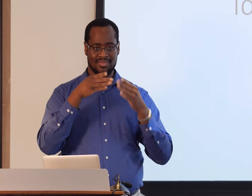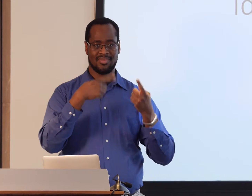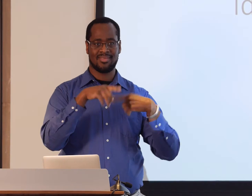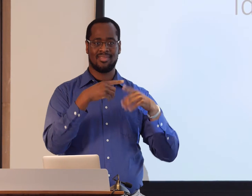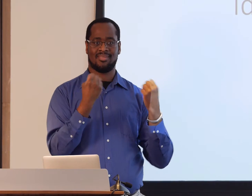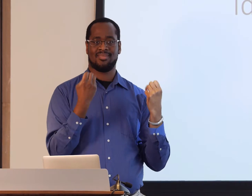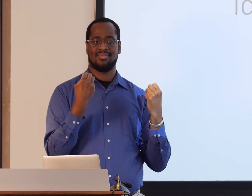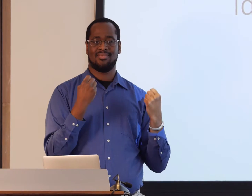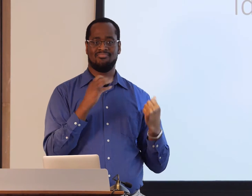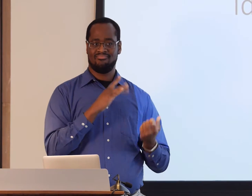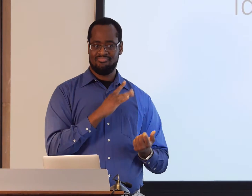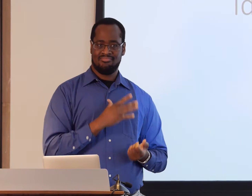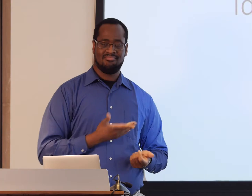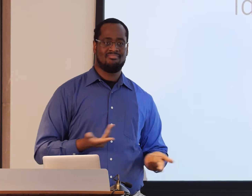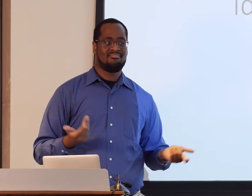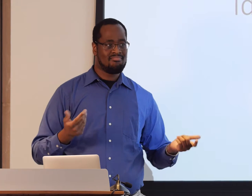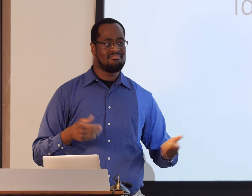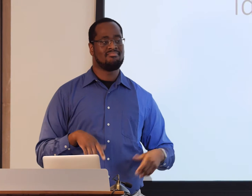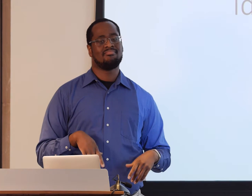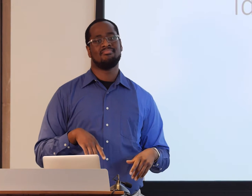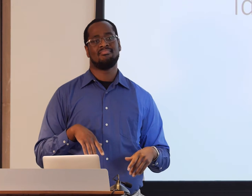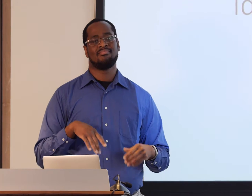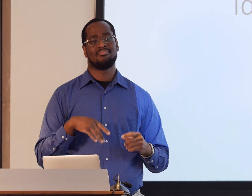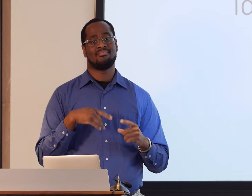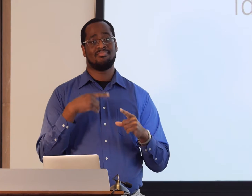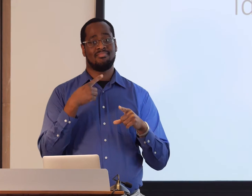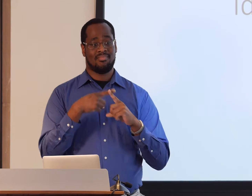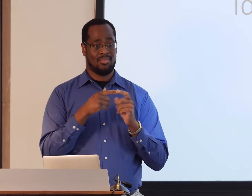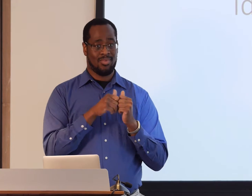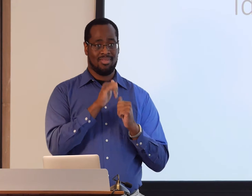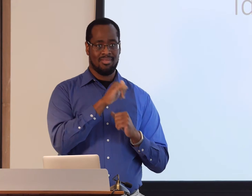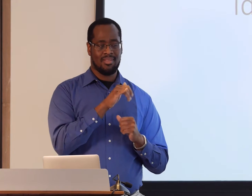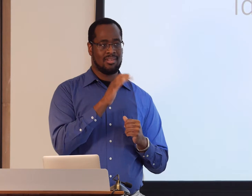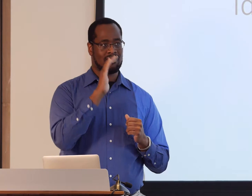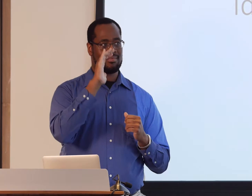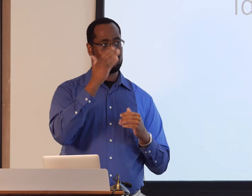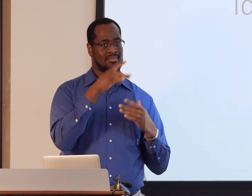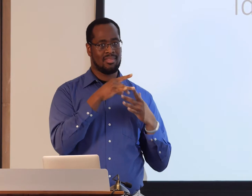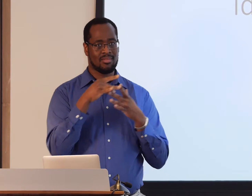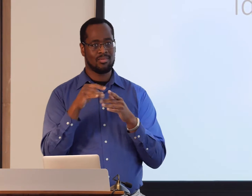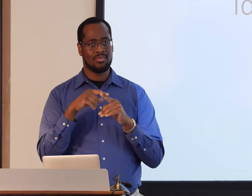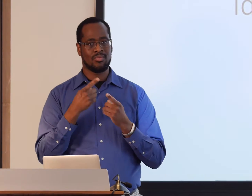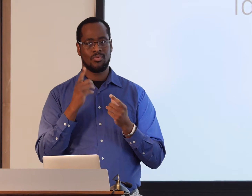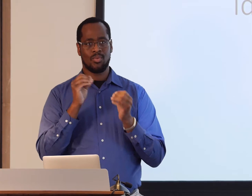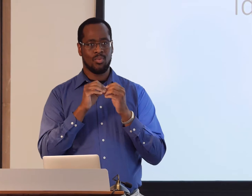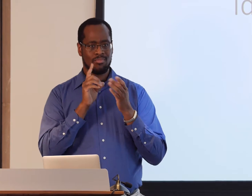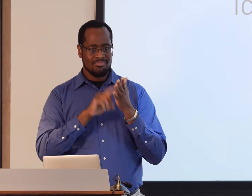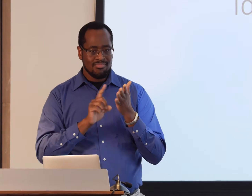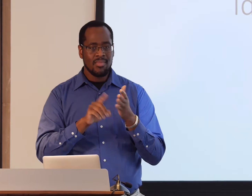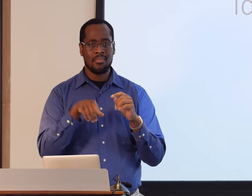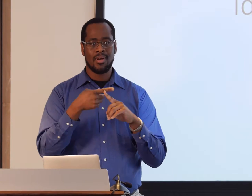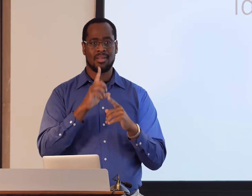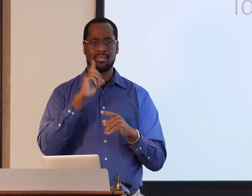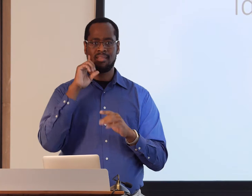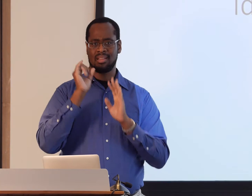and many different research topics have focused on a variety of different fields within ASL research.